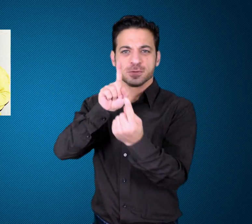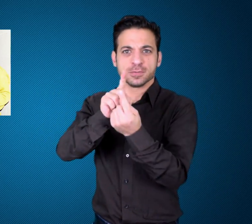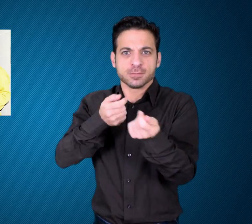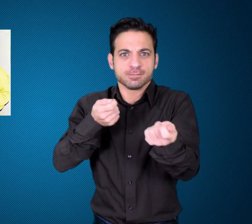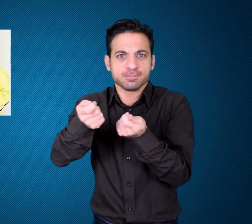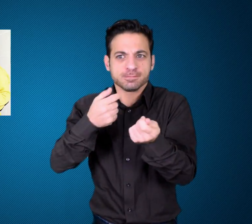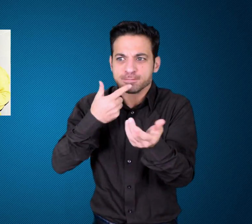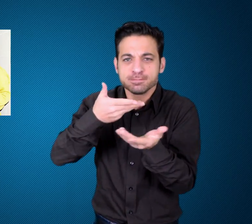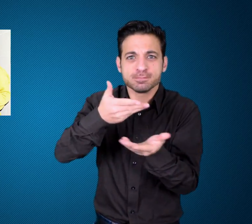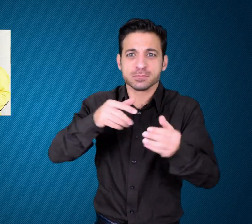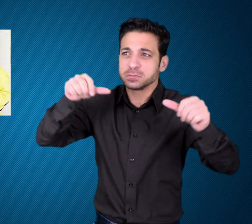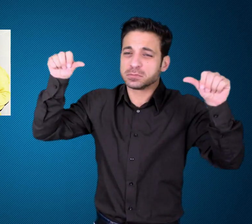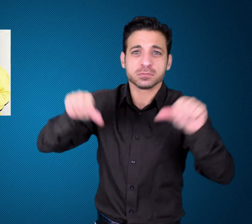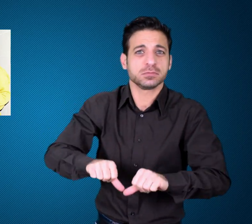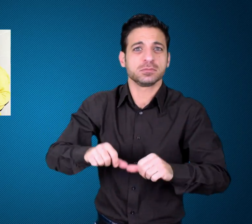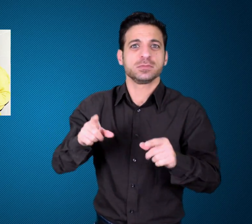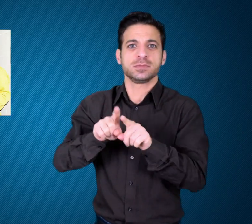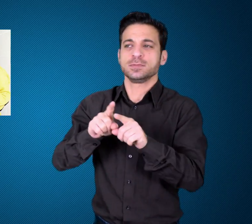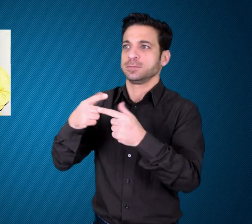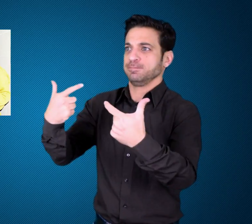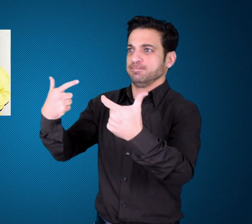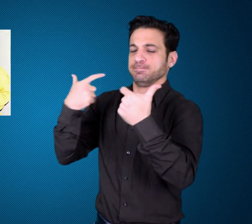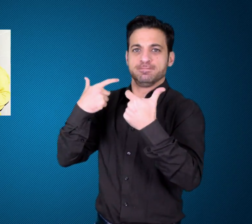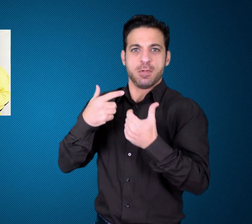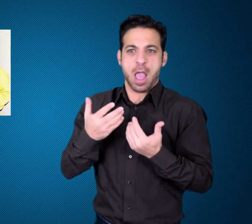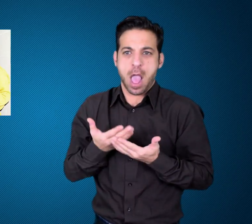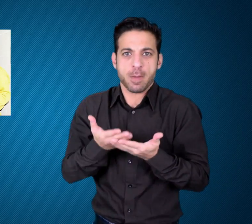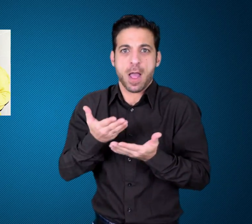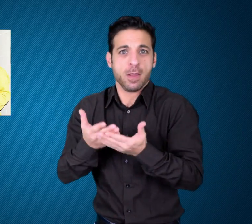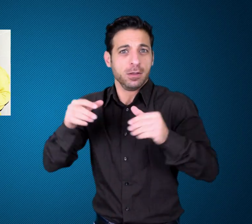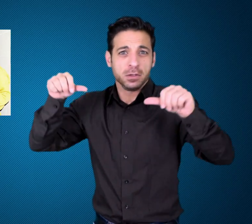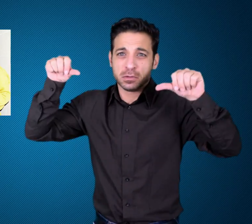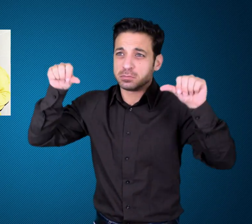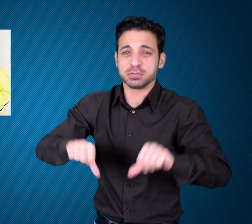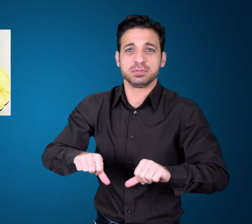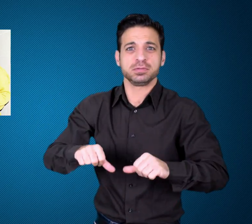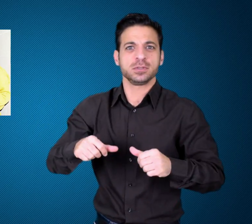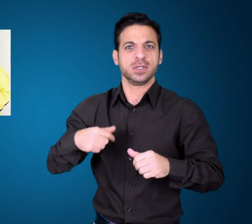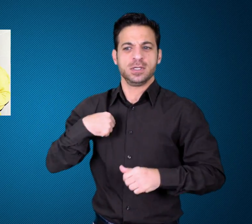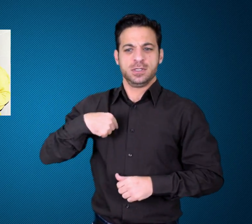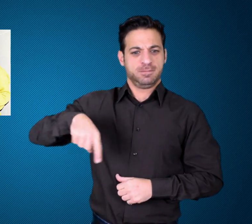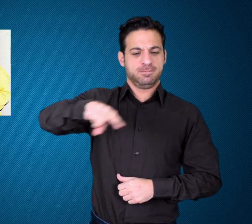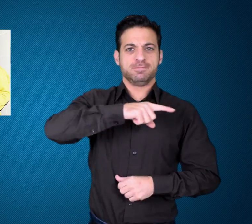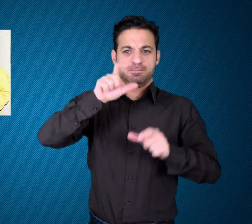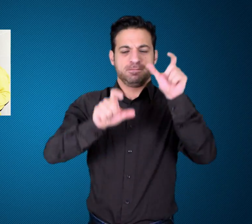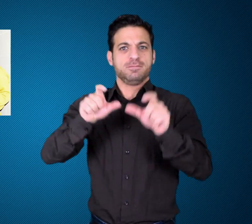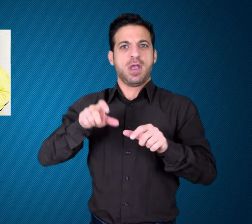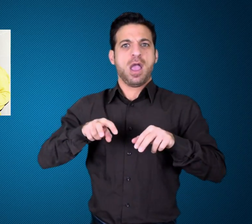poor treatment. They demanded basic